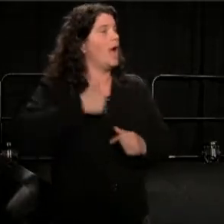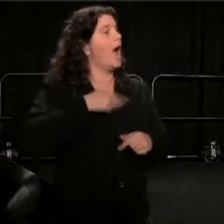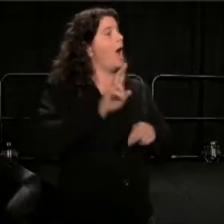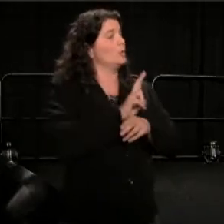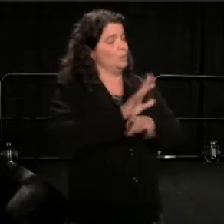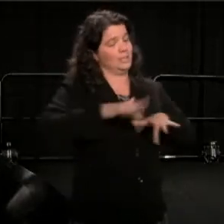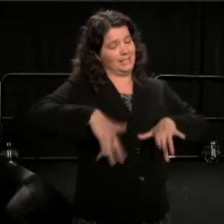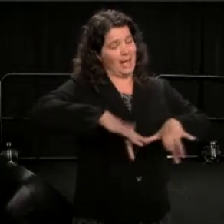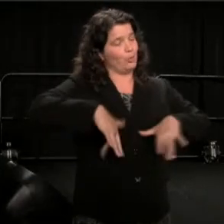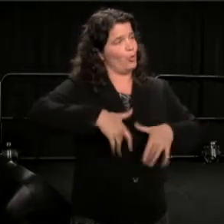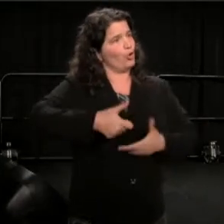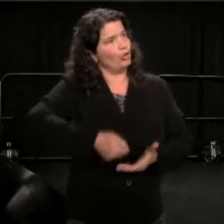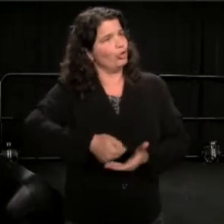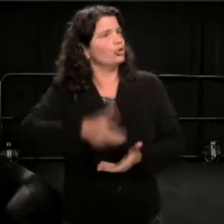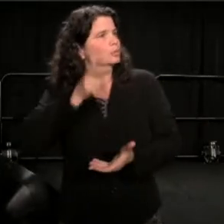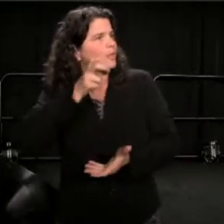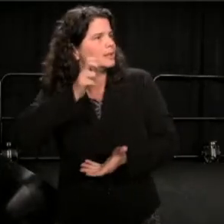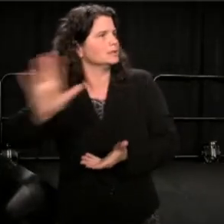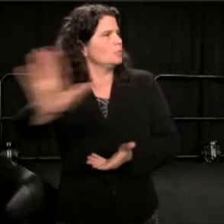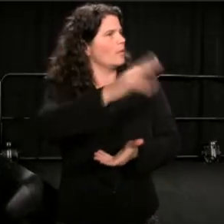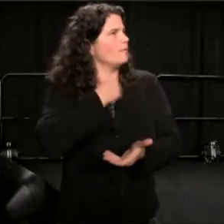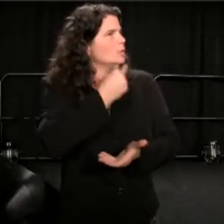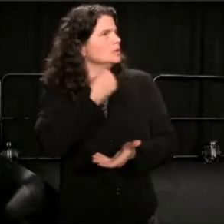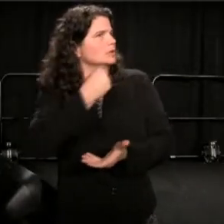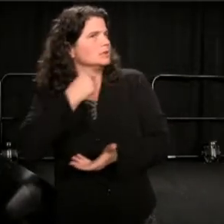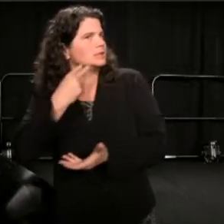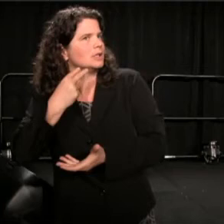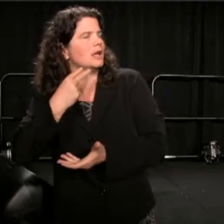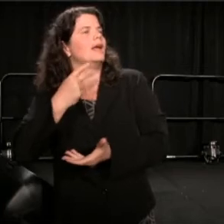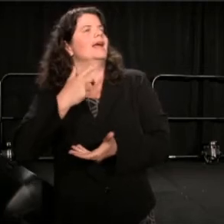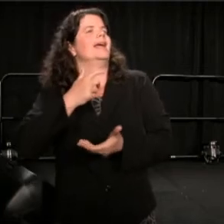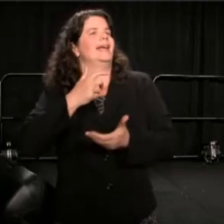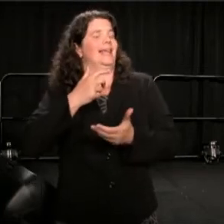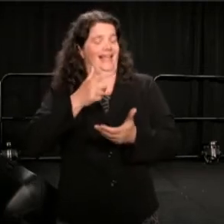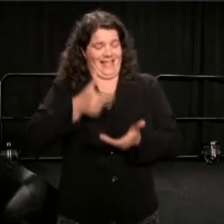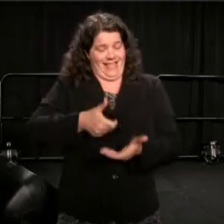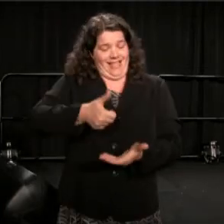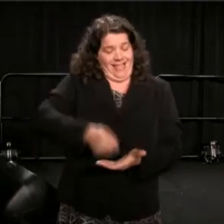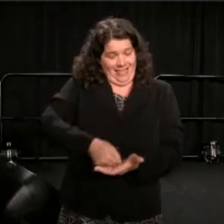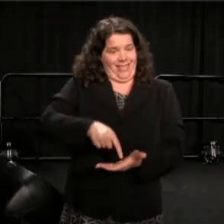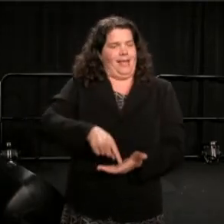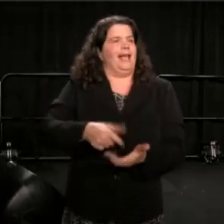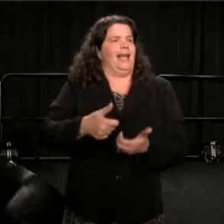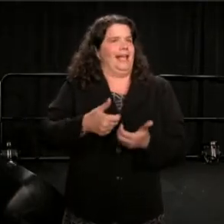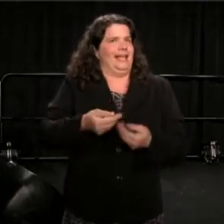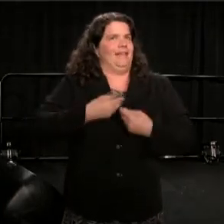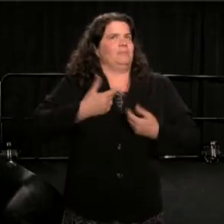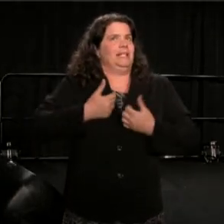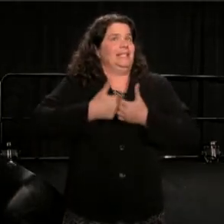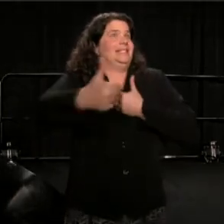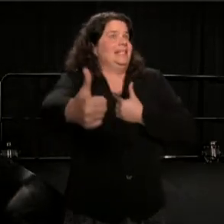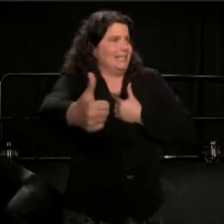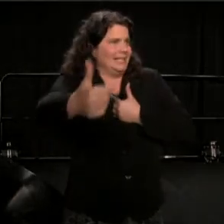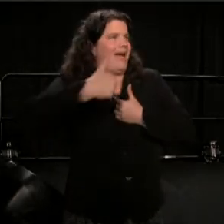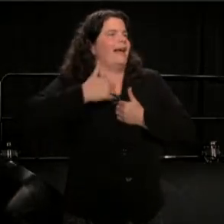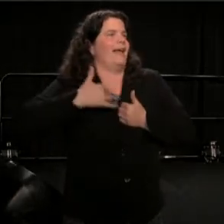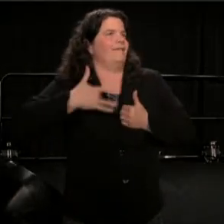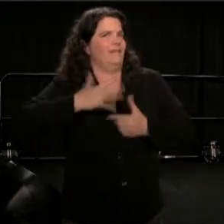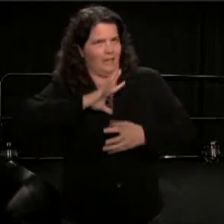to come close to strangers. I tape record people, usually about controversial events, in principle on both sides of the controversy,